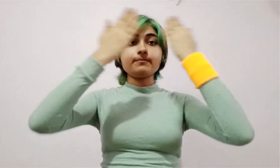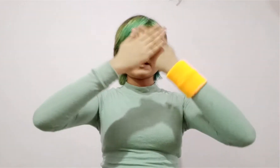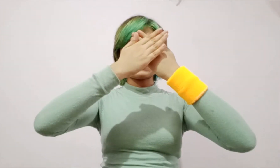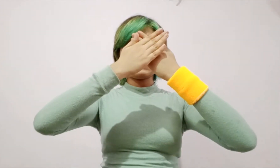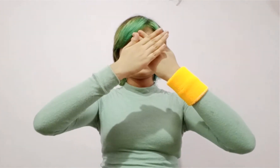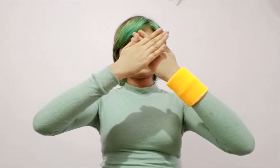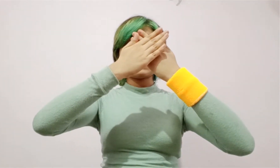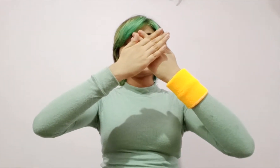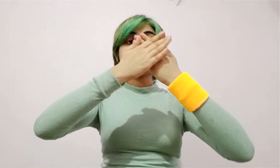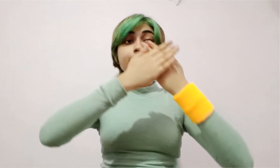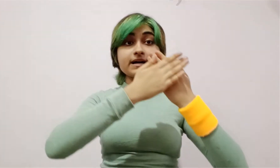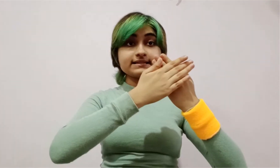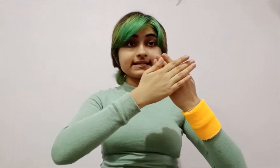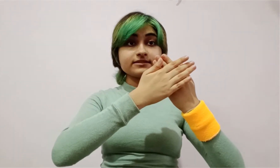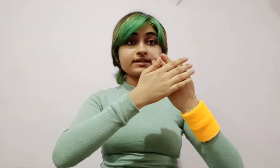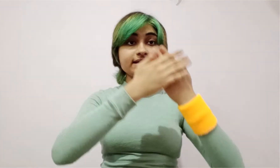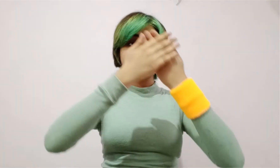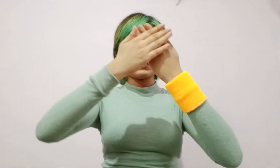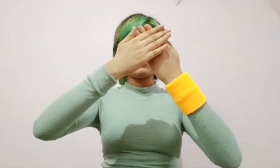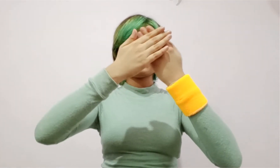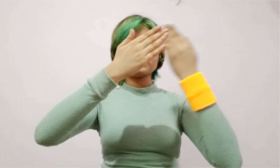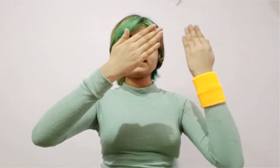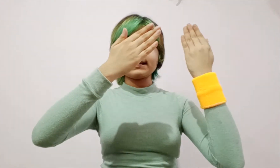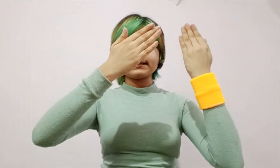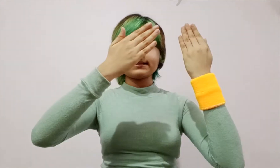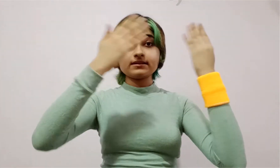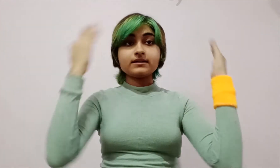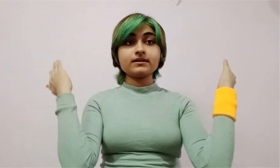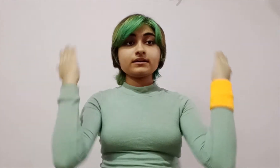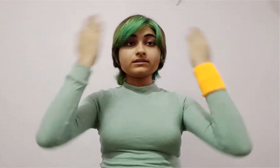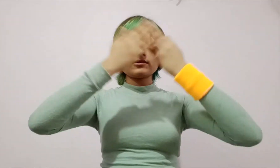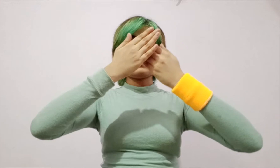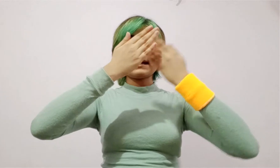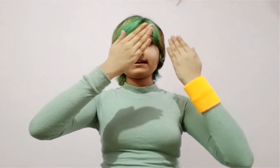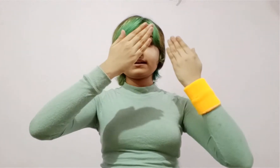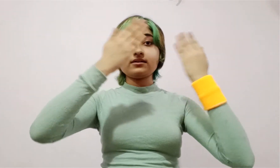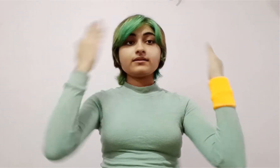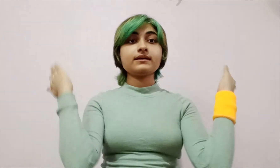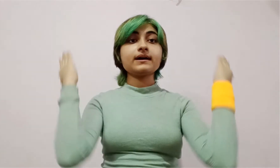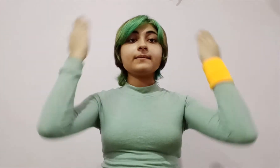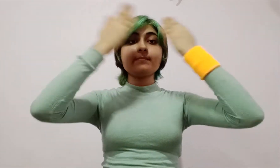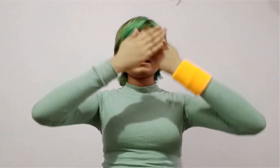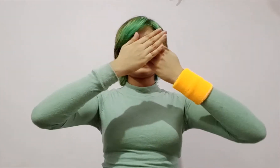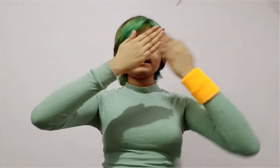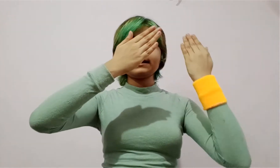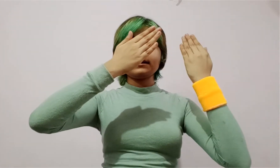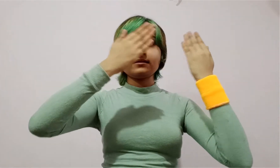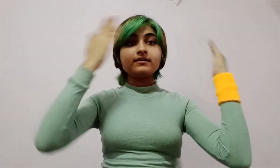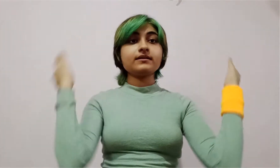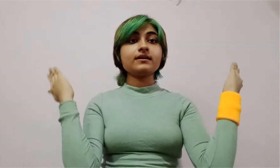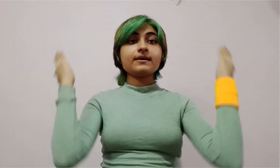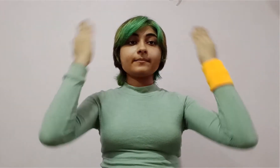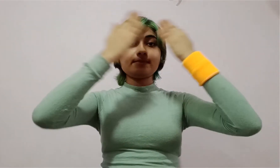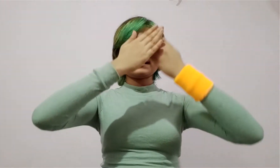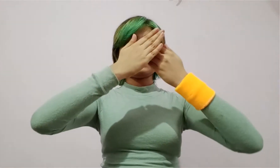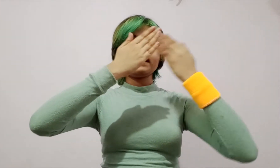So, BLIND, and then the past tense - or -ED ending, which is this. So BLINDED. BLINDED. BLINDED.